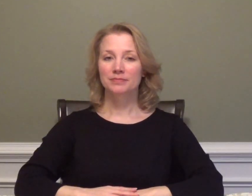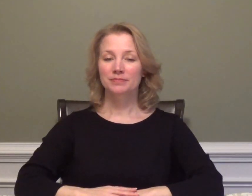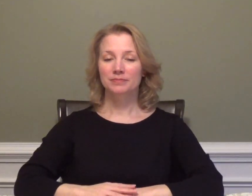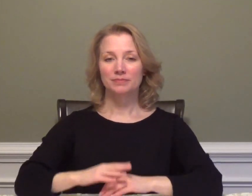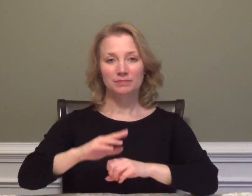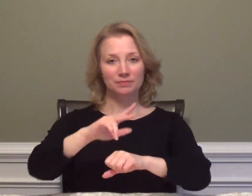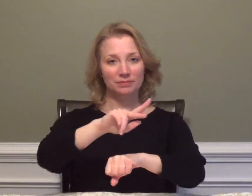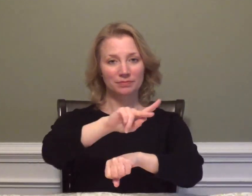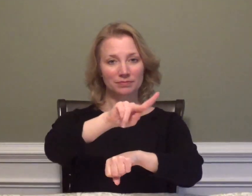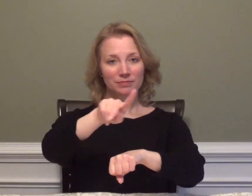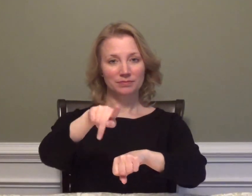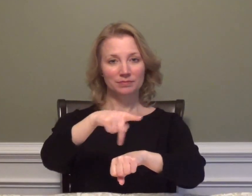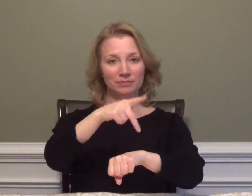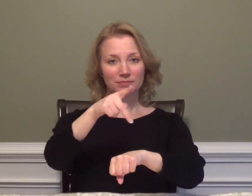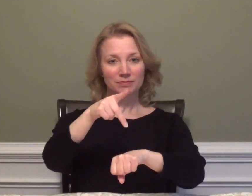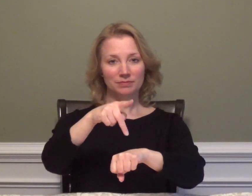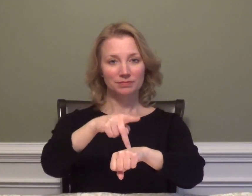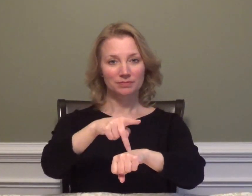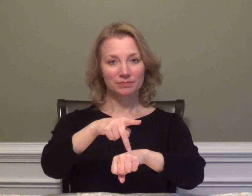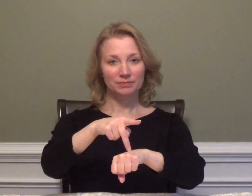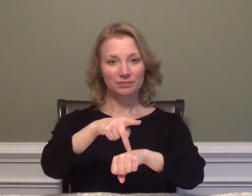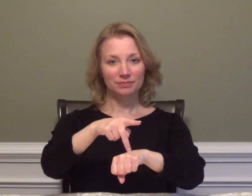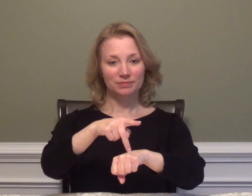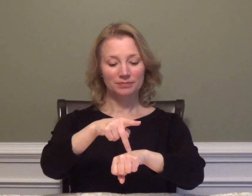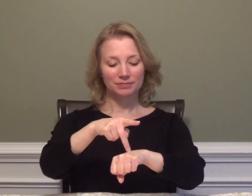PRINCIPAL